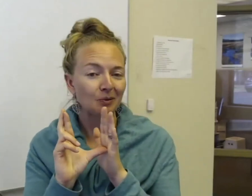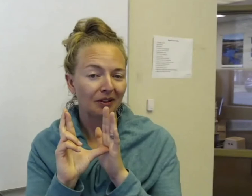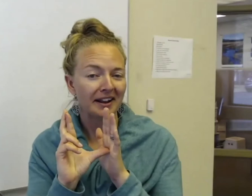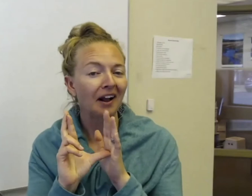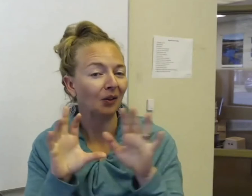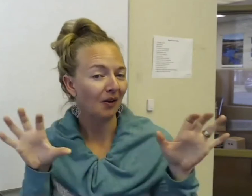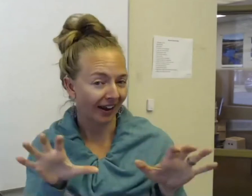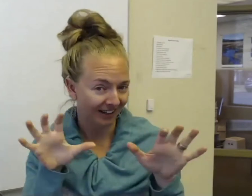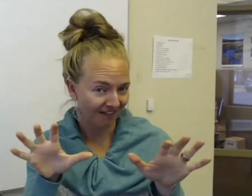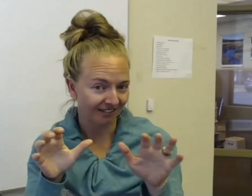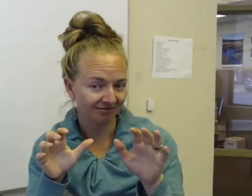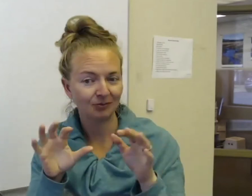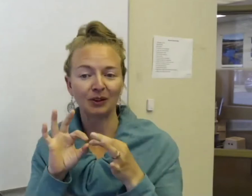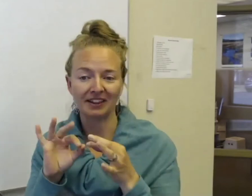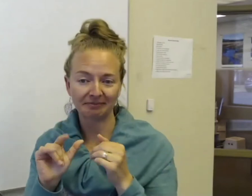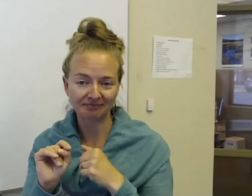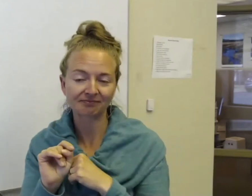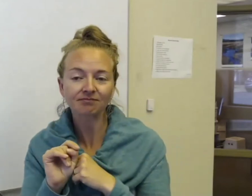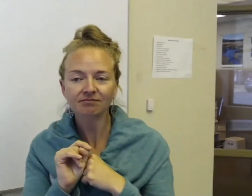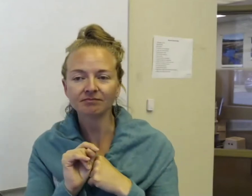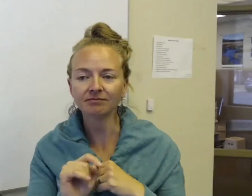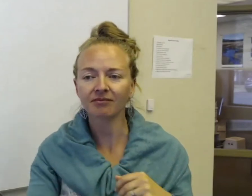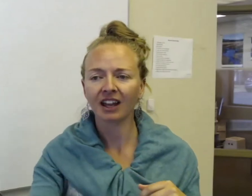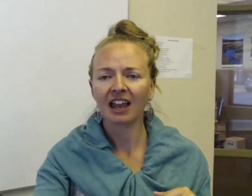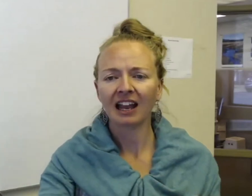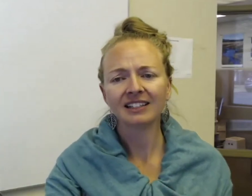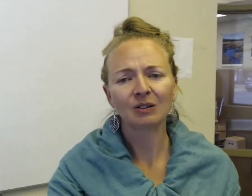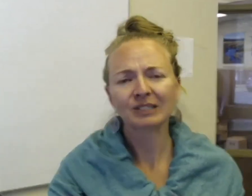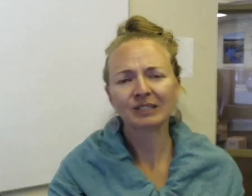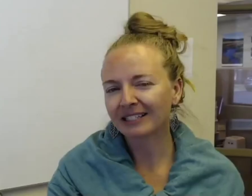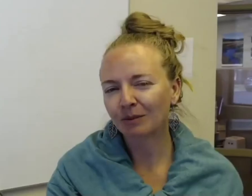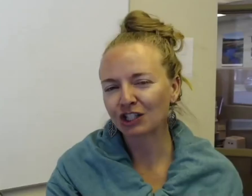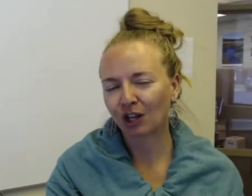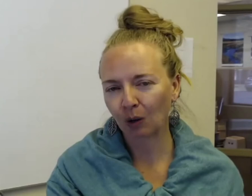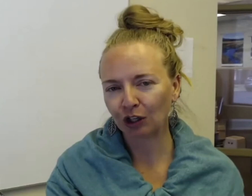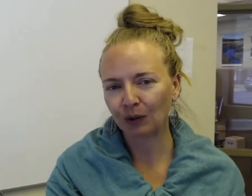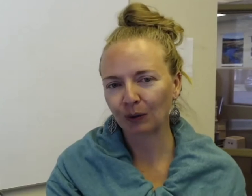we'll play a little activity with it. And now some of the signs I'm going to show you,